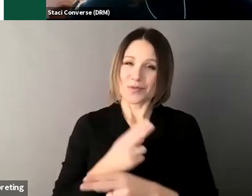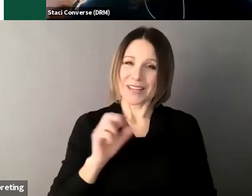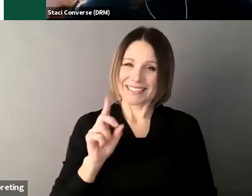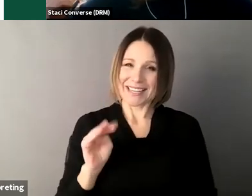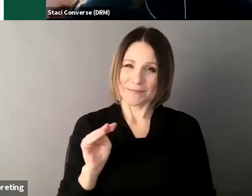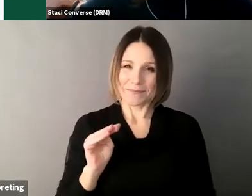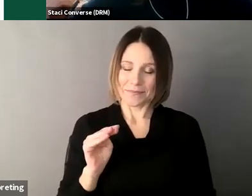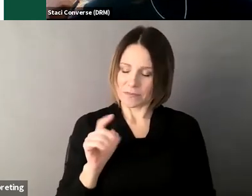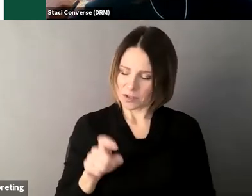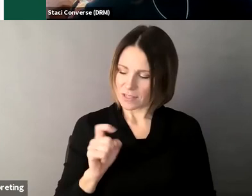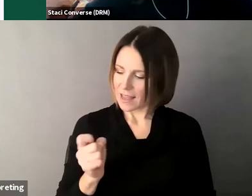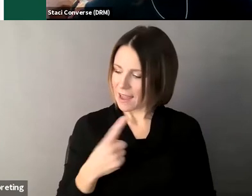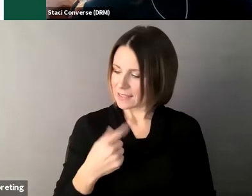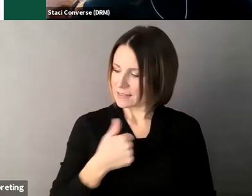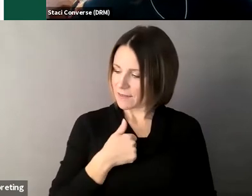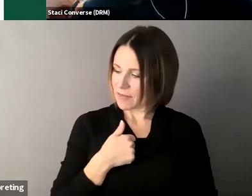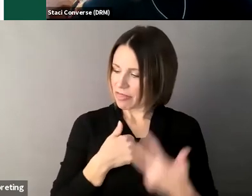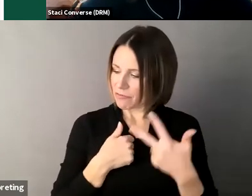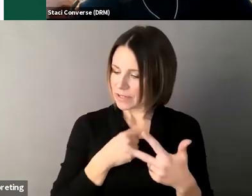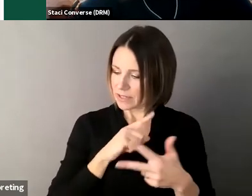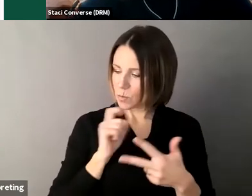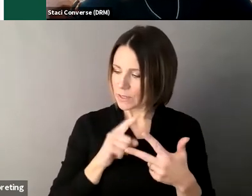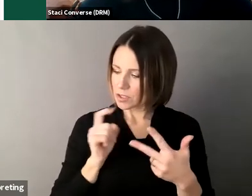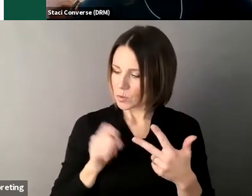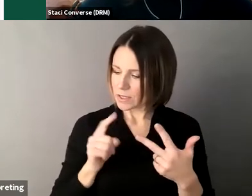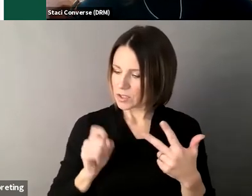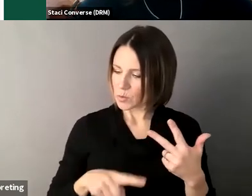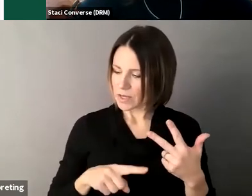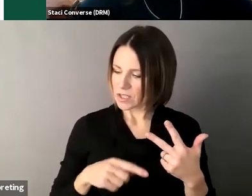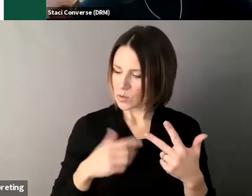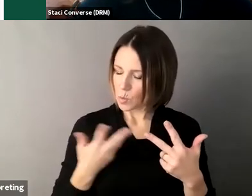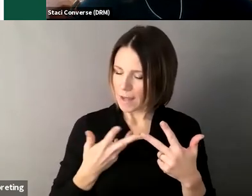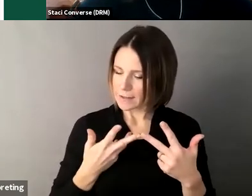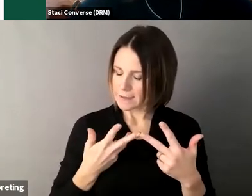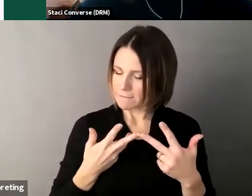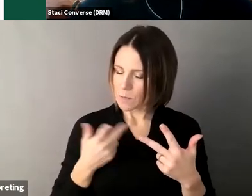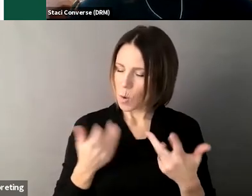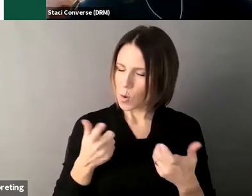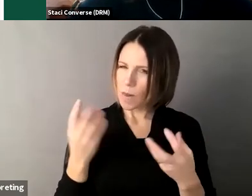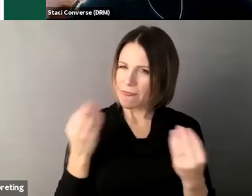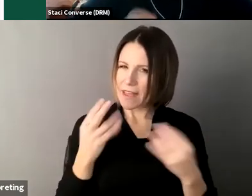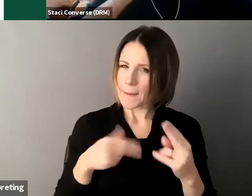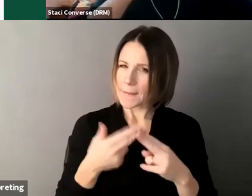about those three questions maybe jot them down before we move on